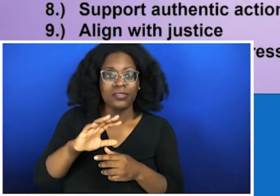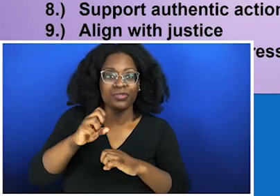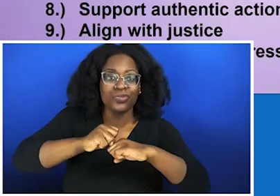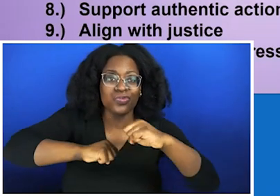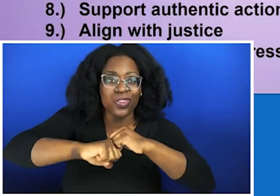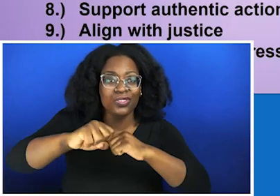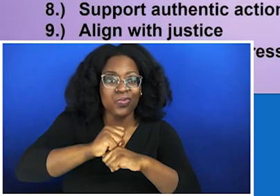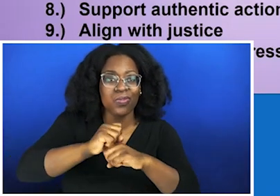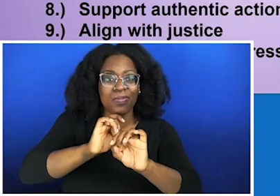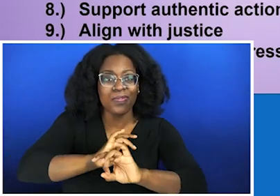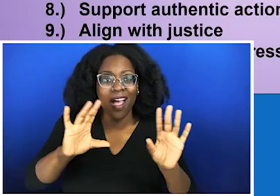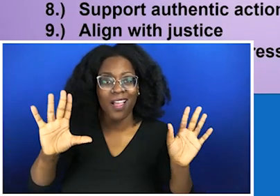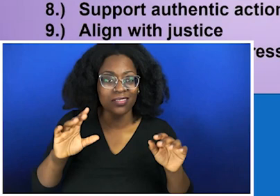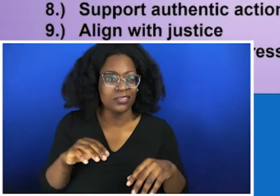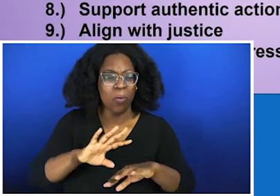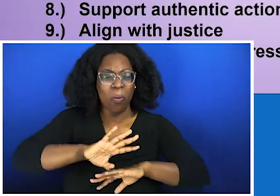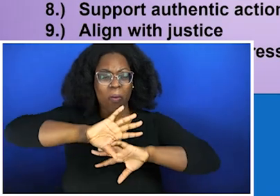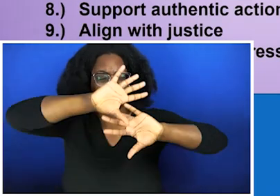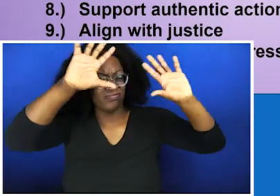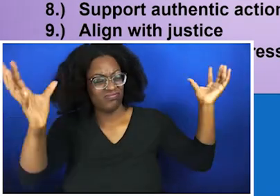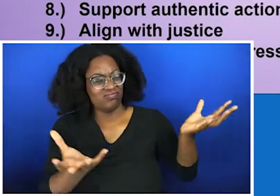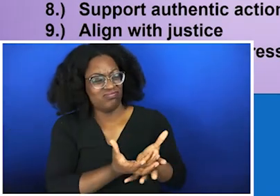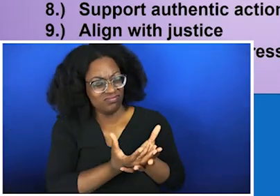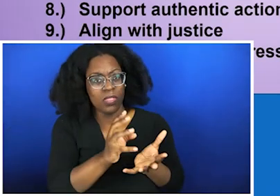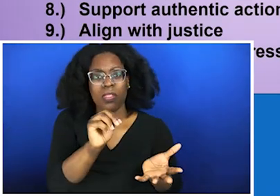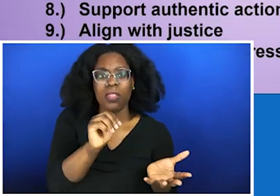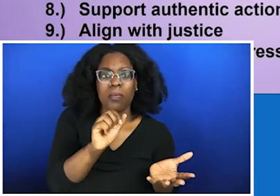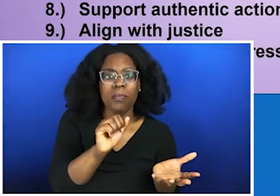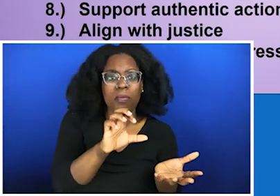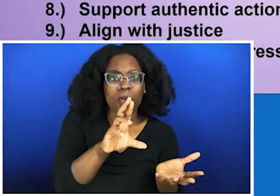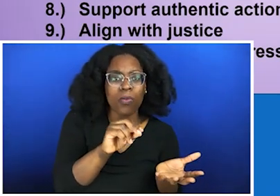structural violence. Only then, when we bring together the macro with the micro, are we